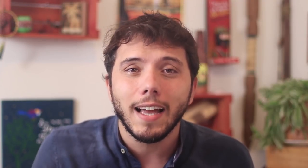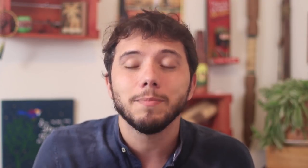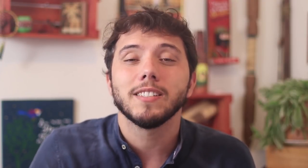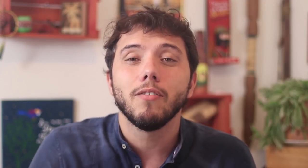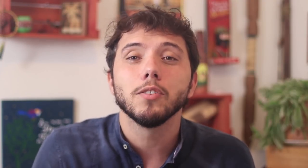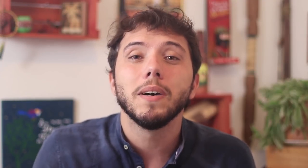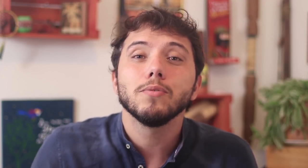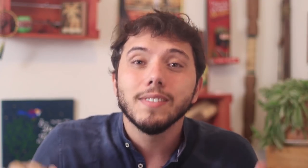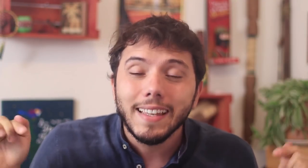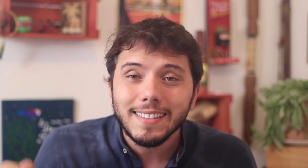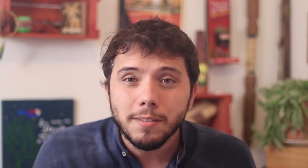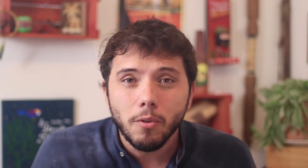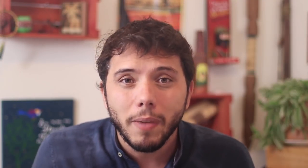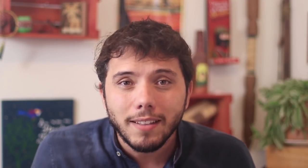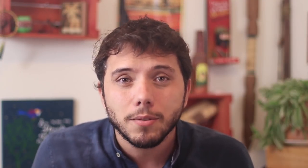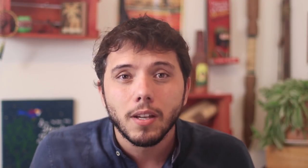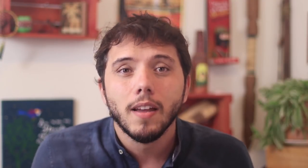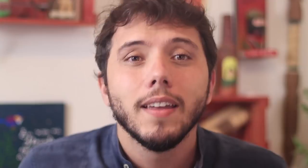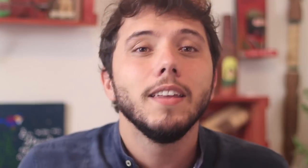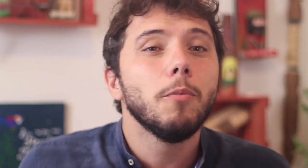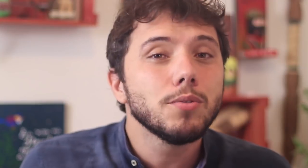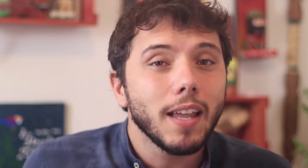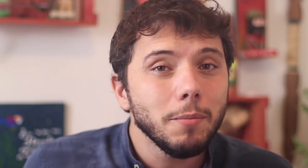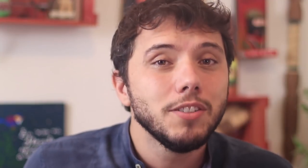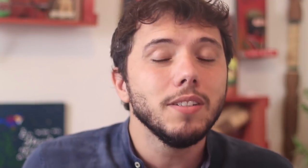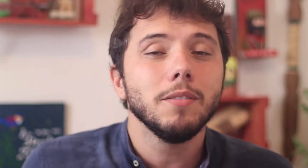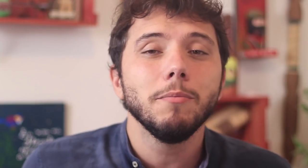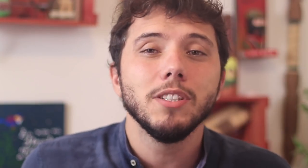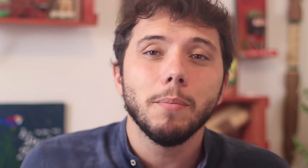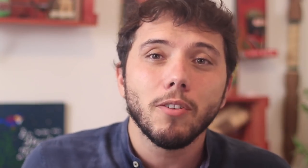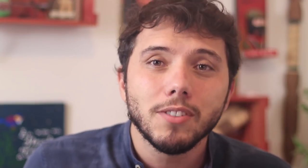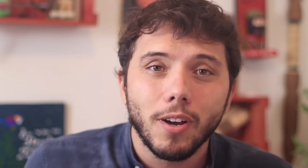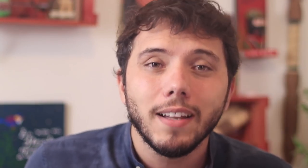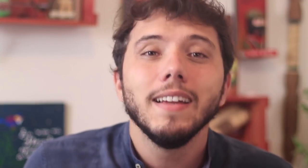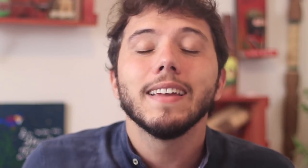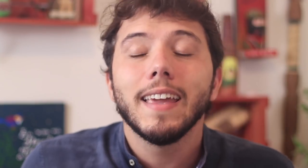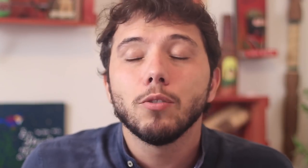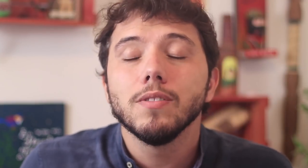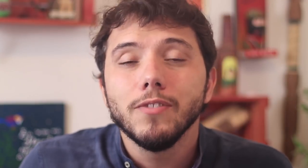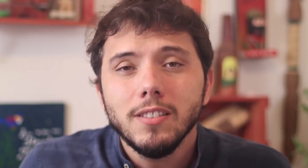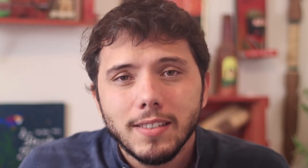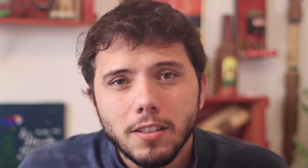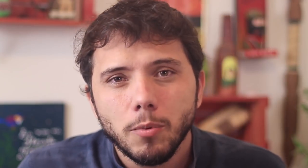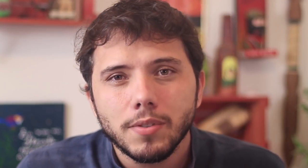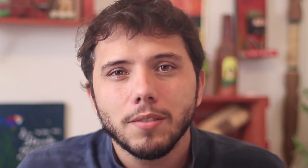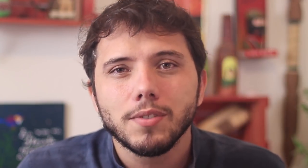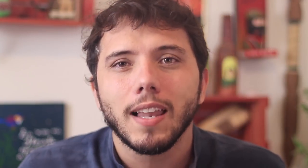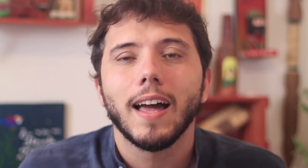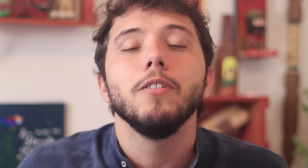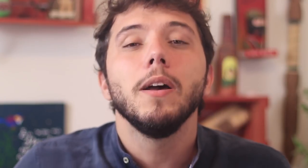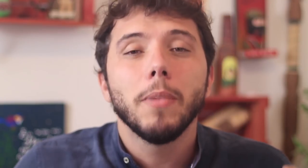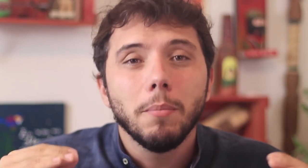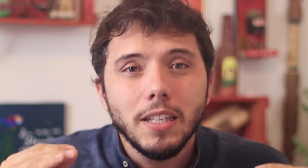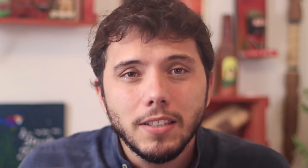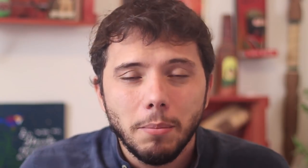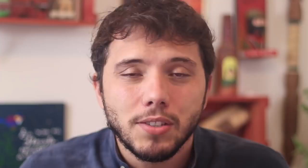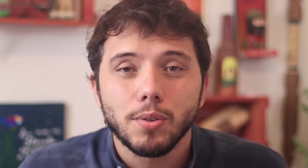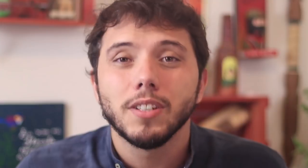to save the banks in this situation. And Bolsonaro signed a provisional decree that reduces salaries by 25%, allows for layoffs,